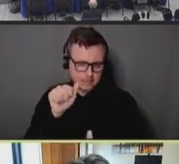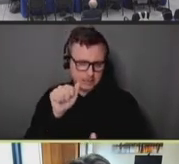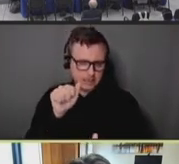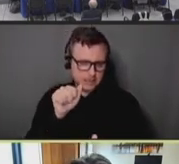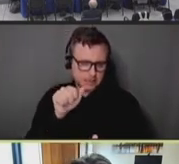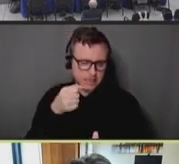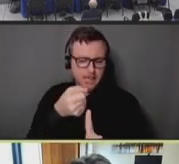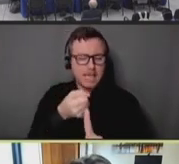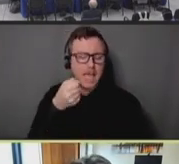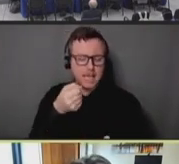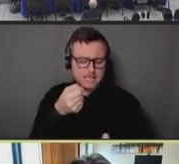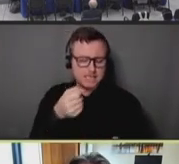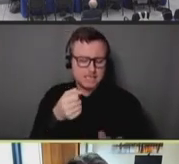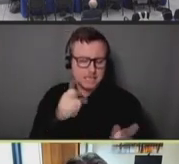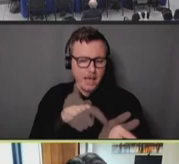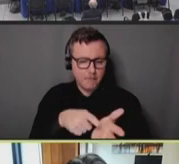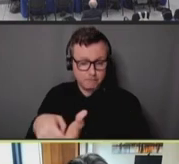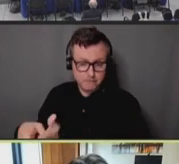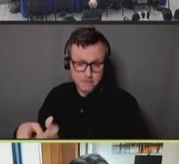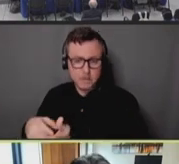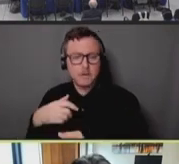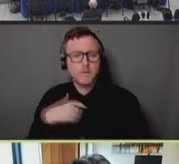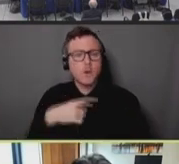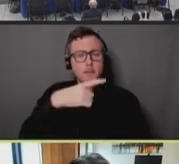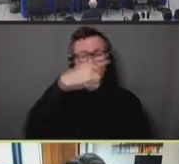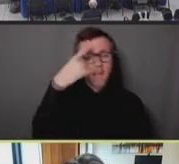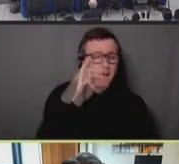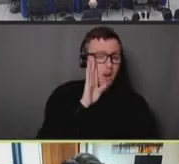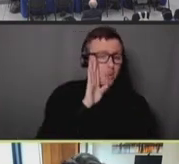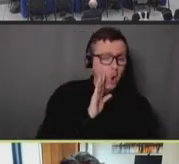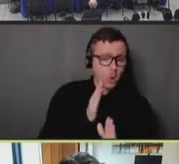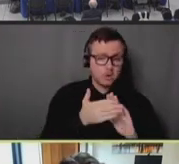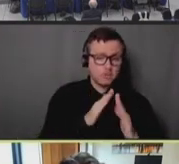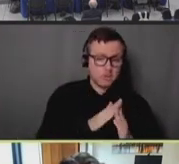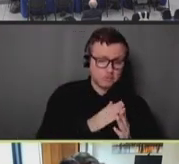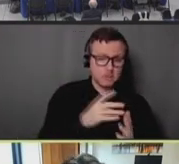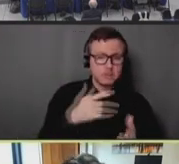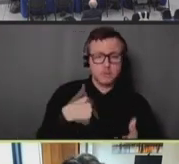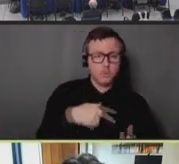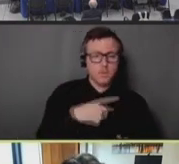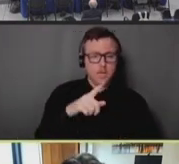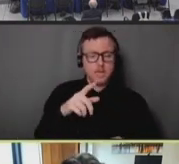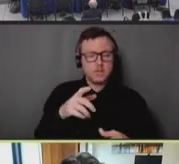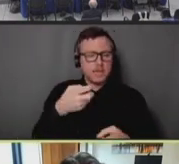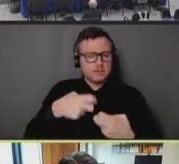So really, we have an engagement issue, whether it's for preventive services, like vaccination,